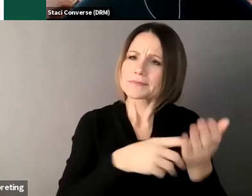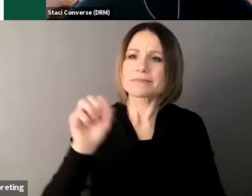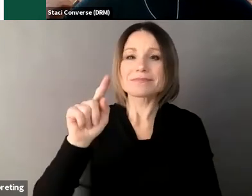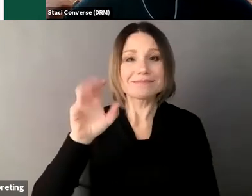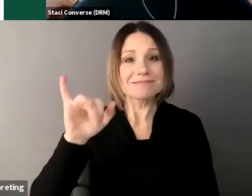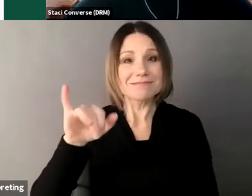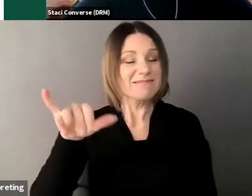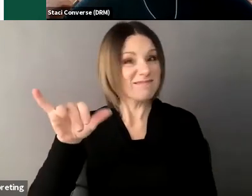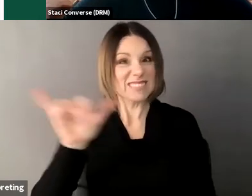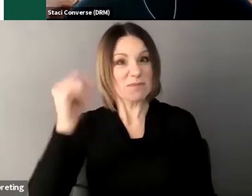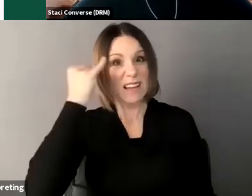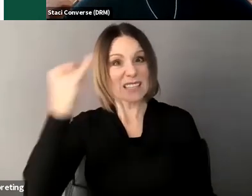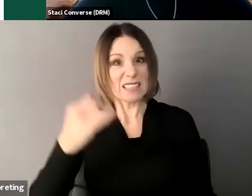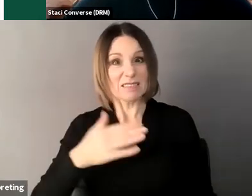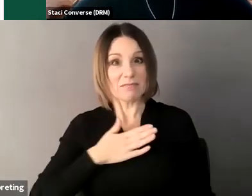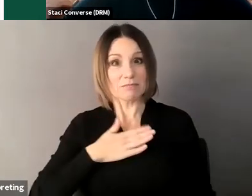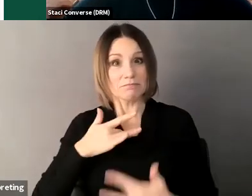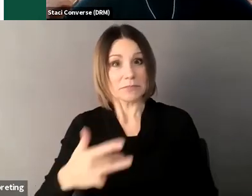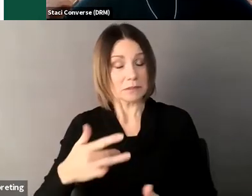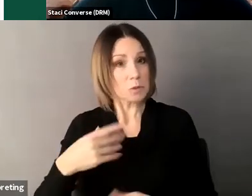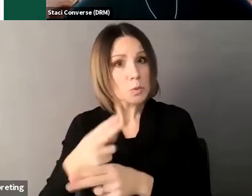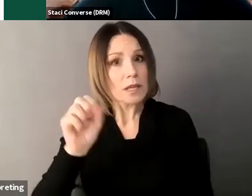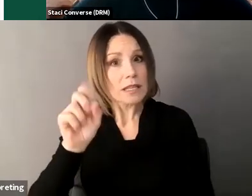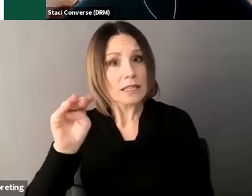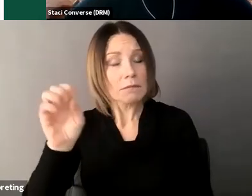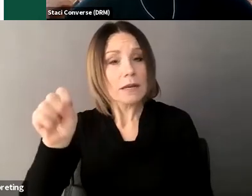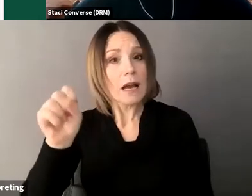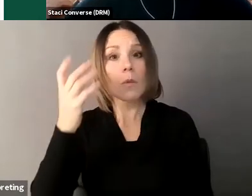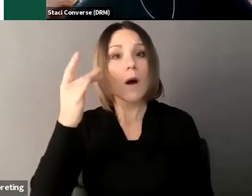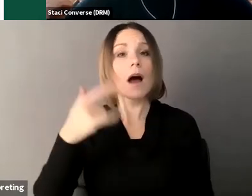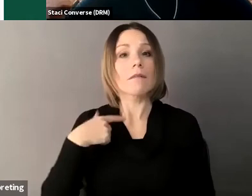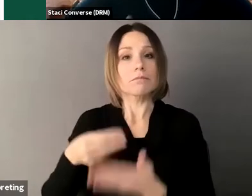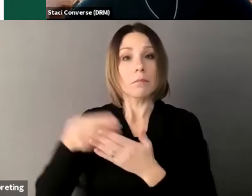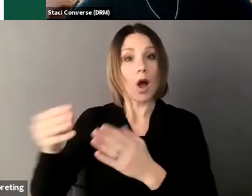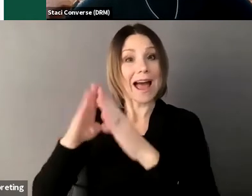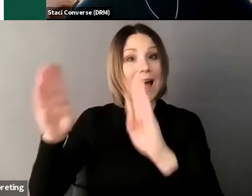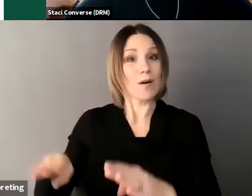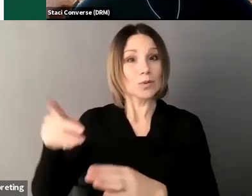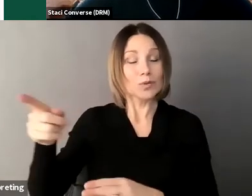any sort of big purchase so if um when I bought a house I had to talk to a lot of people so I